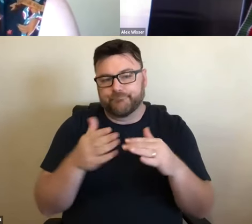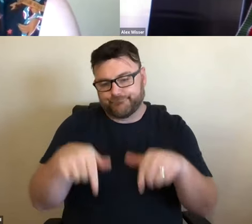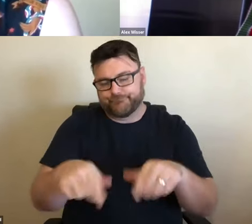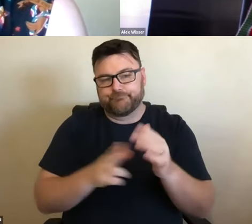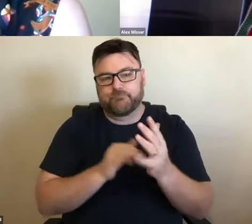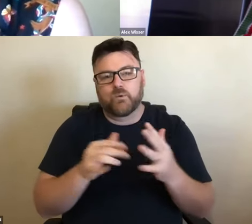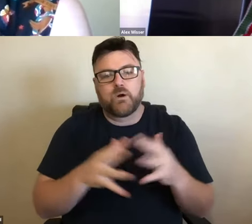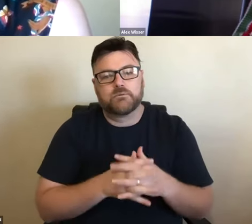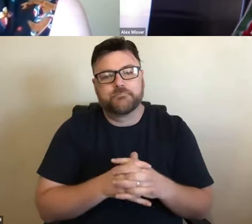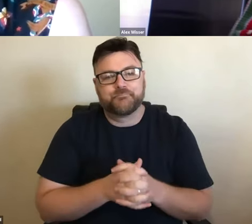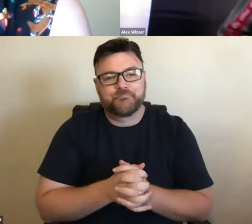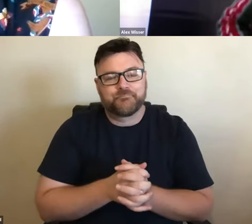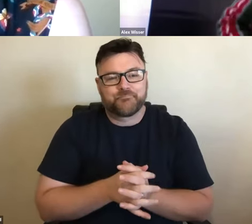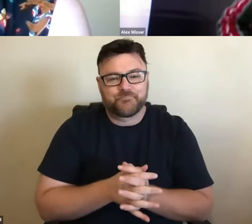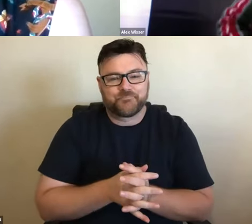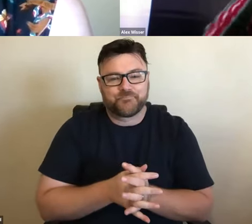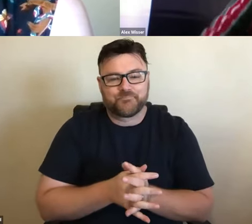OK. Well, thank you.